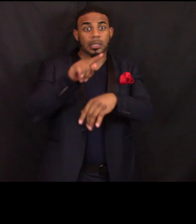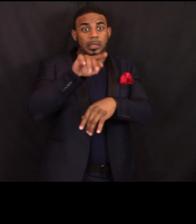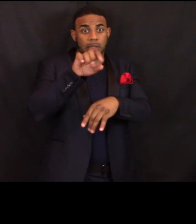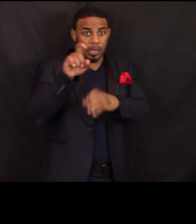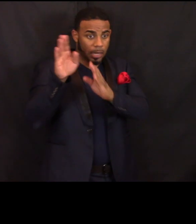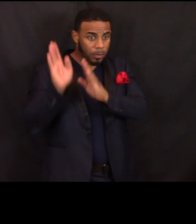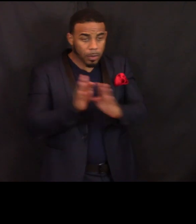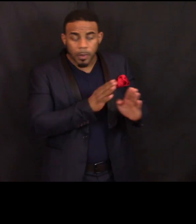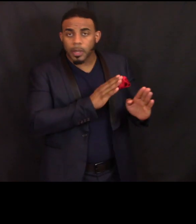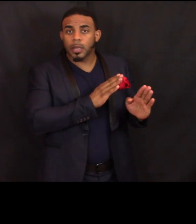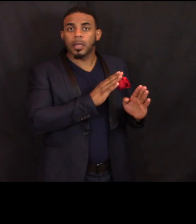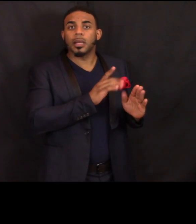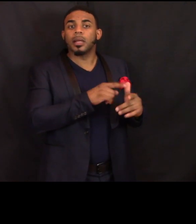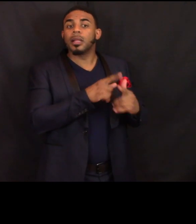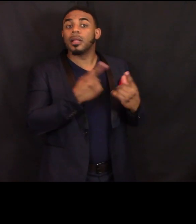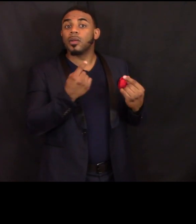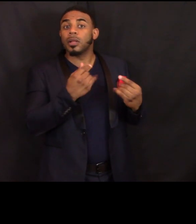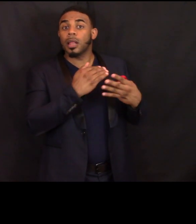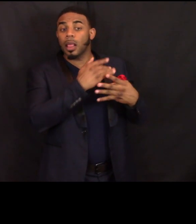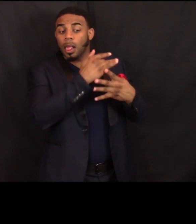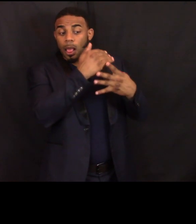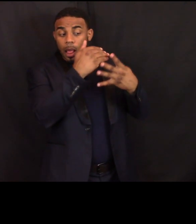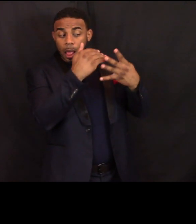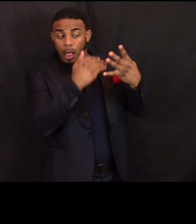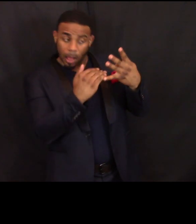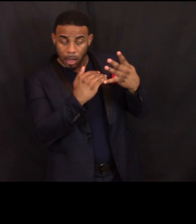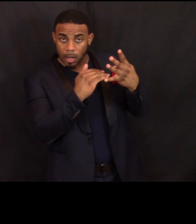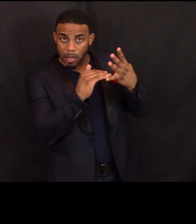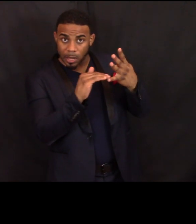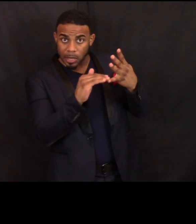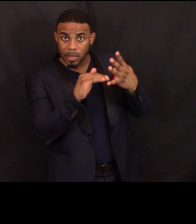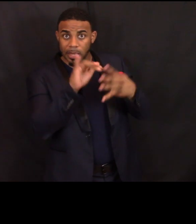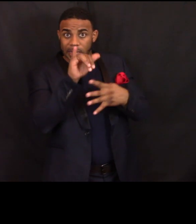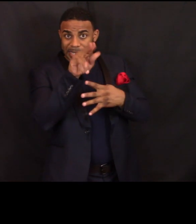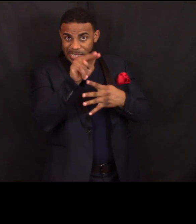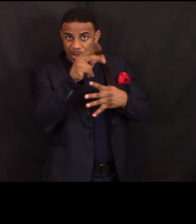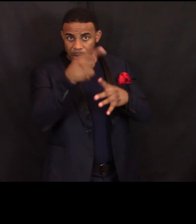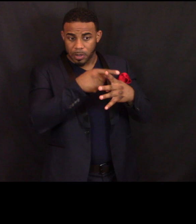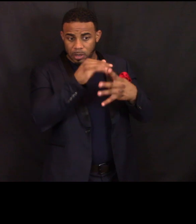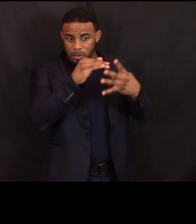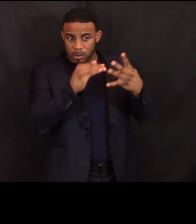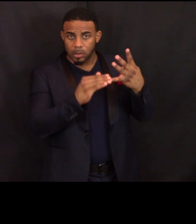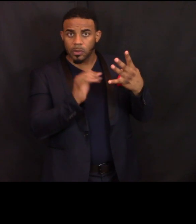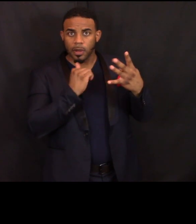and then at the end of January, we have our Grand Opening Day.